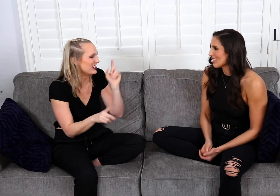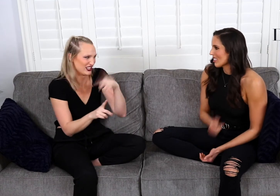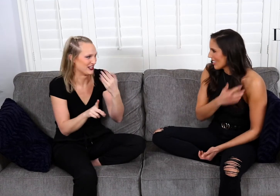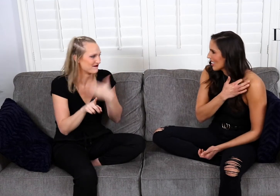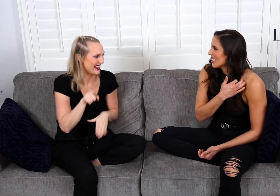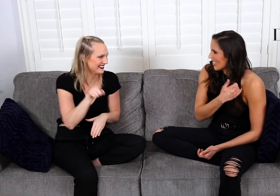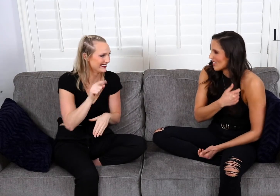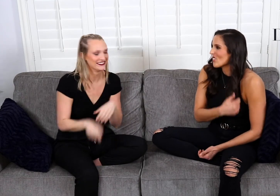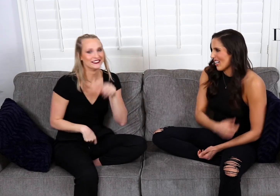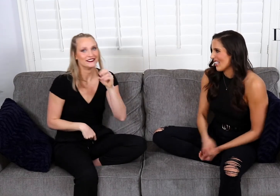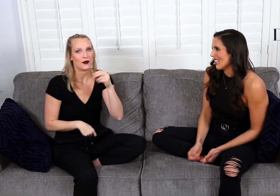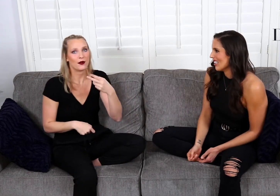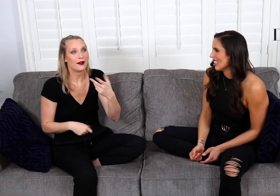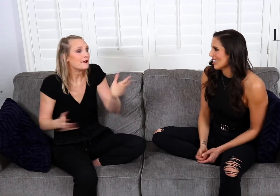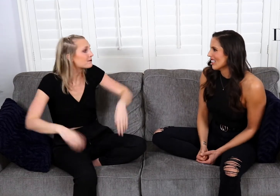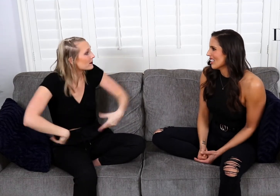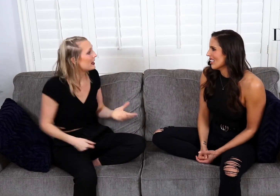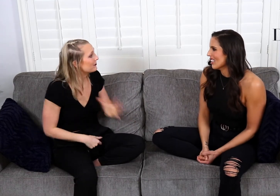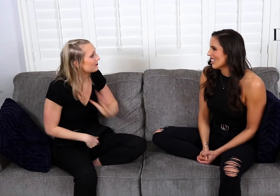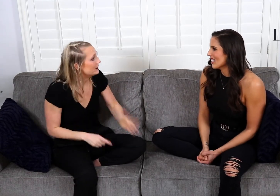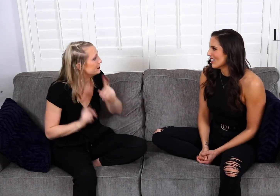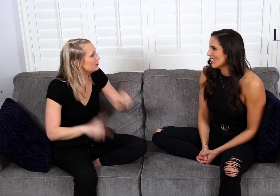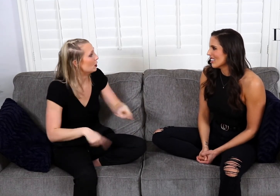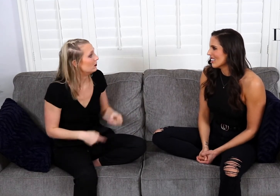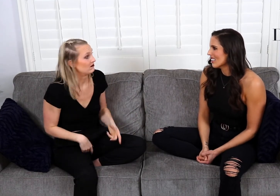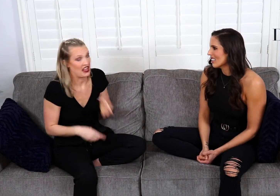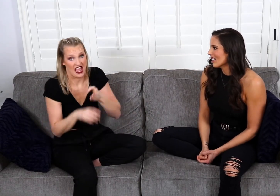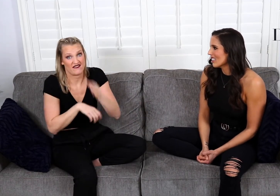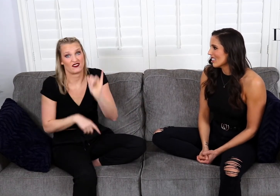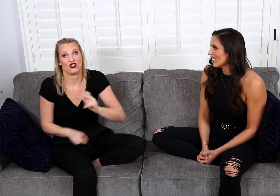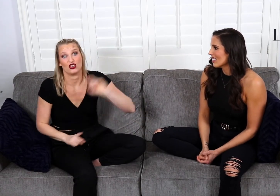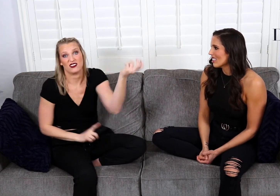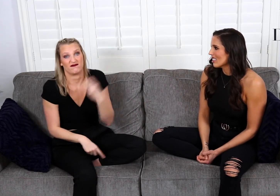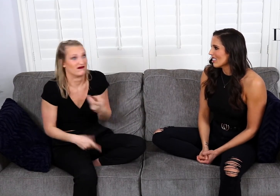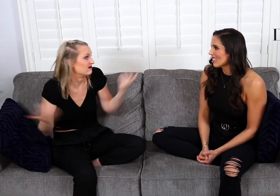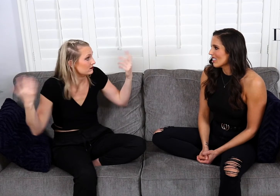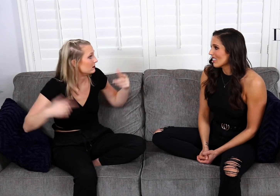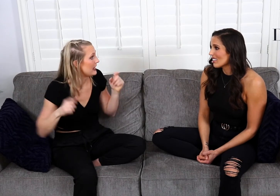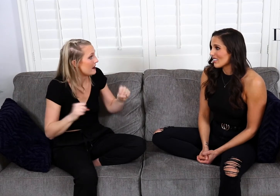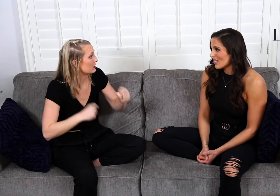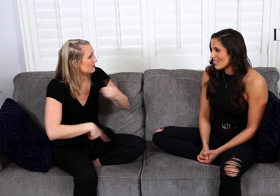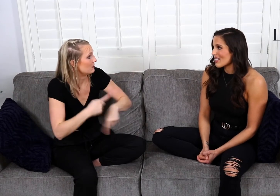I mean if you back out you're gonna look bad so he was good and he took advantage of it and honestly after that trip